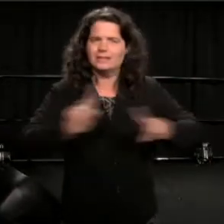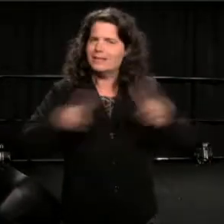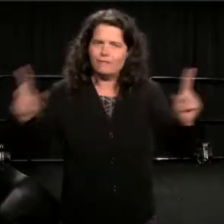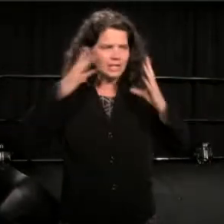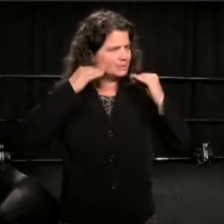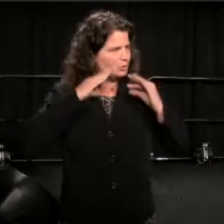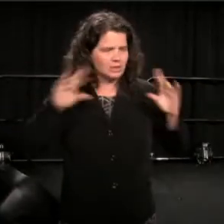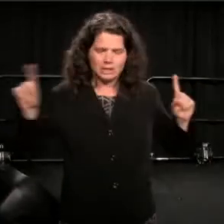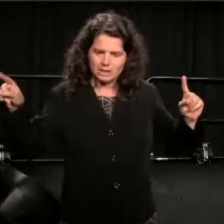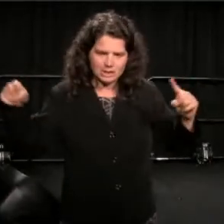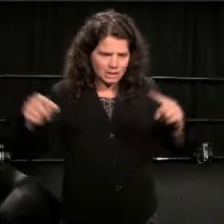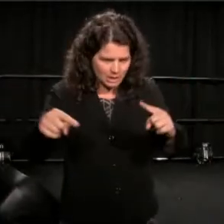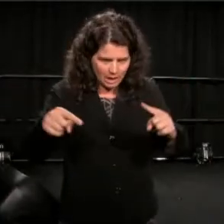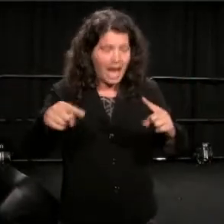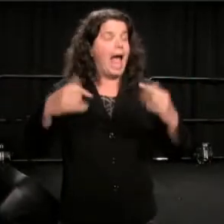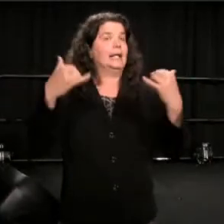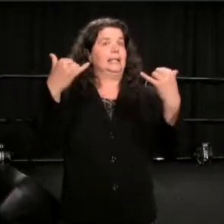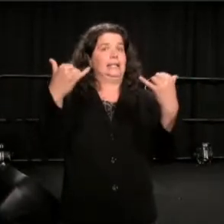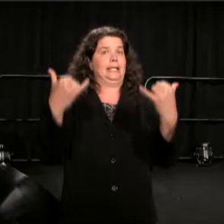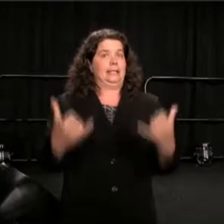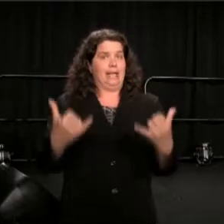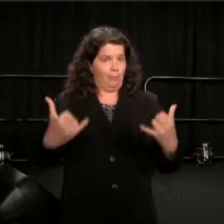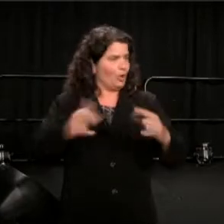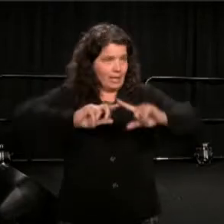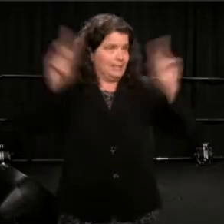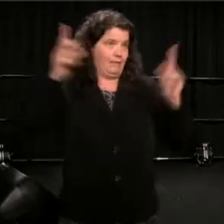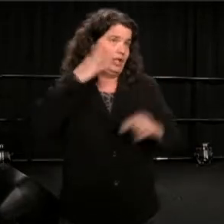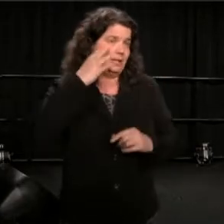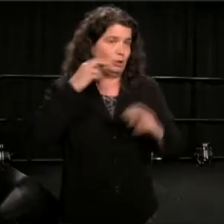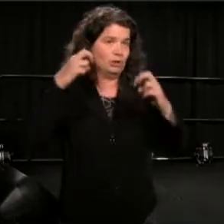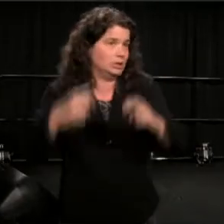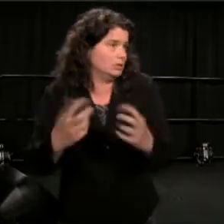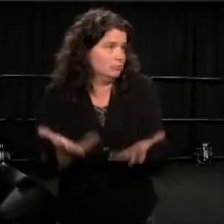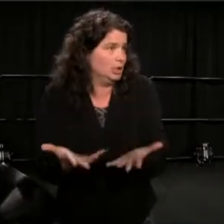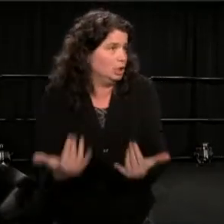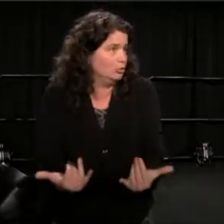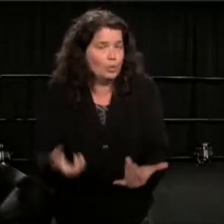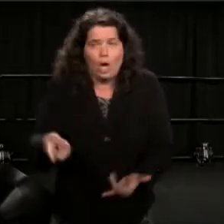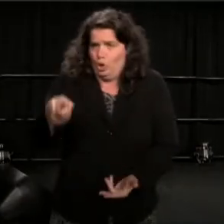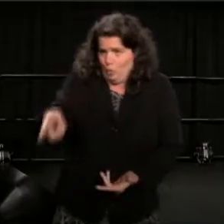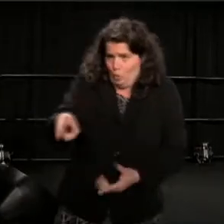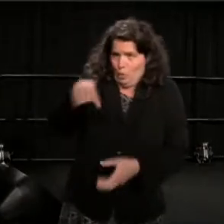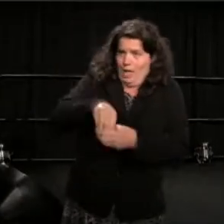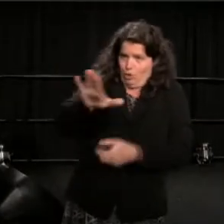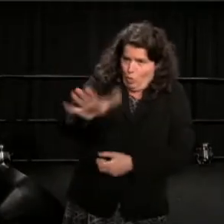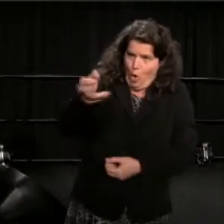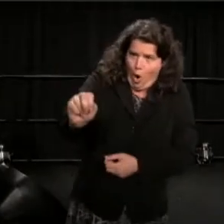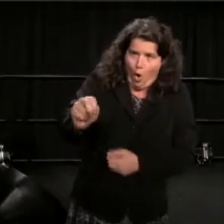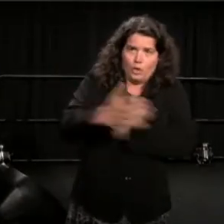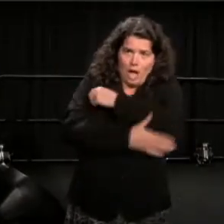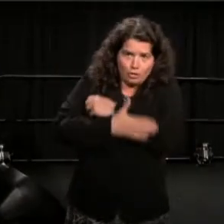and a contemporarily different experience, because you and your own country wherever you go, are likely